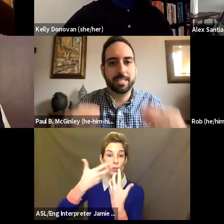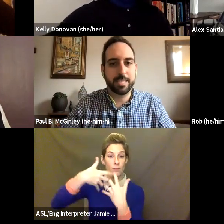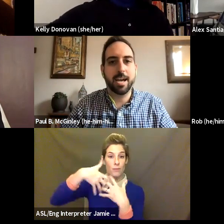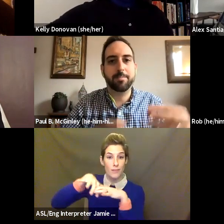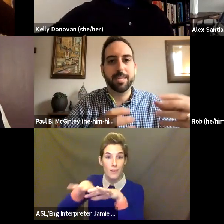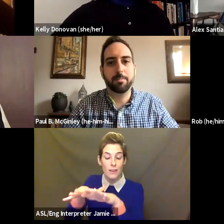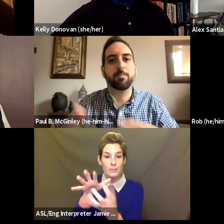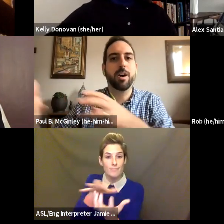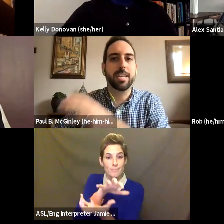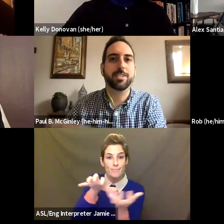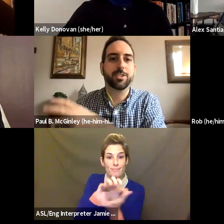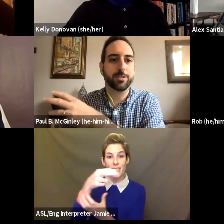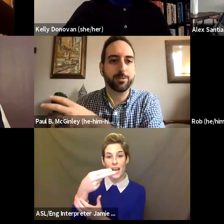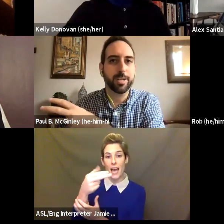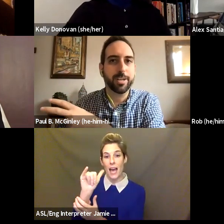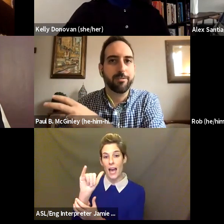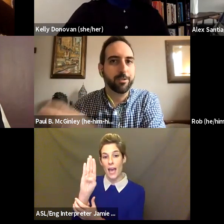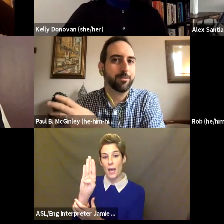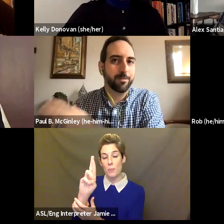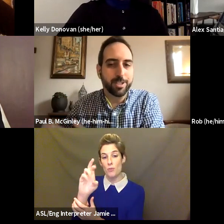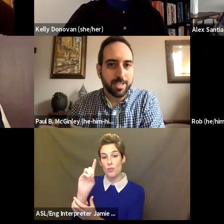this time that can be brought into future versions of the